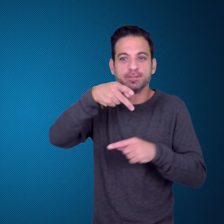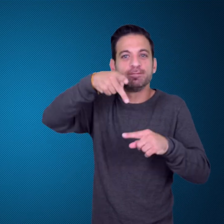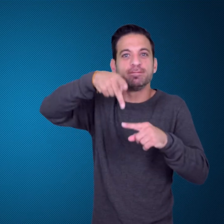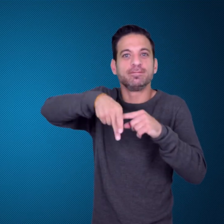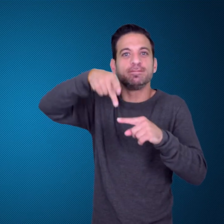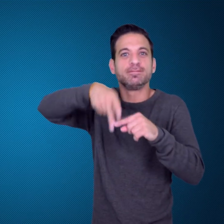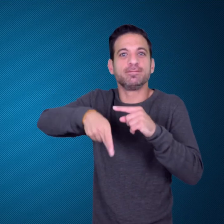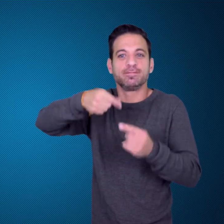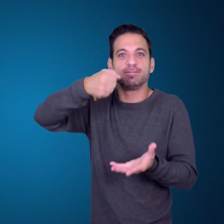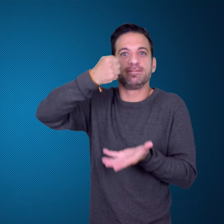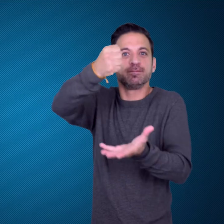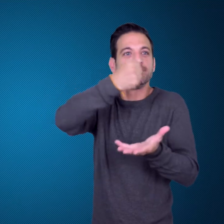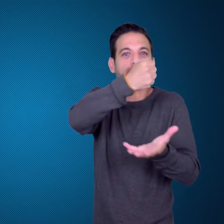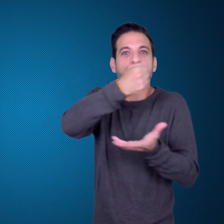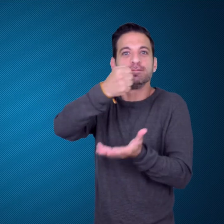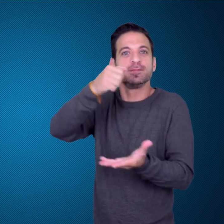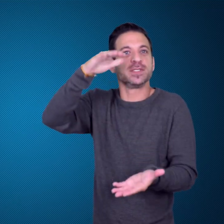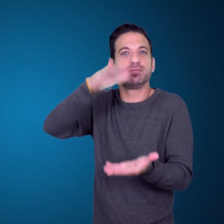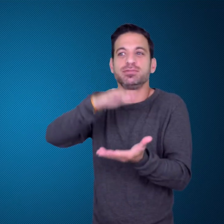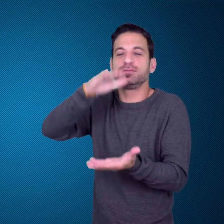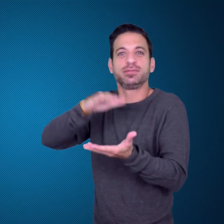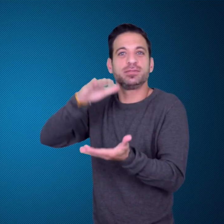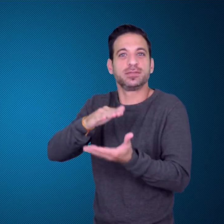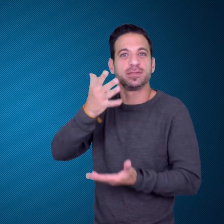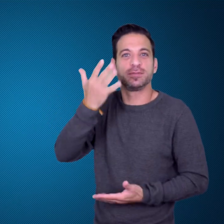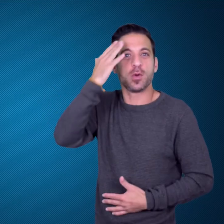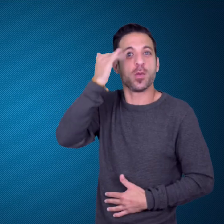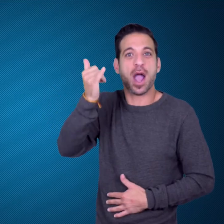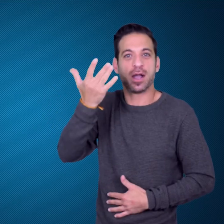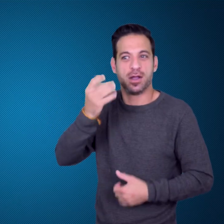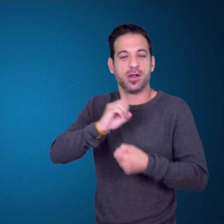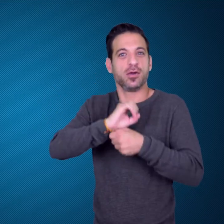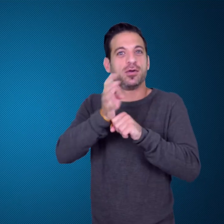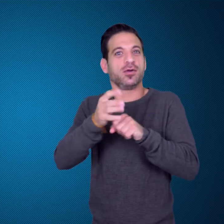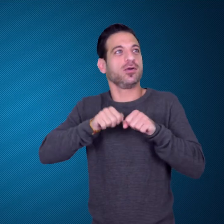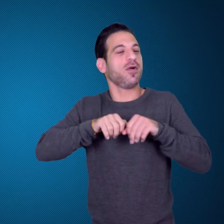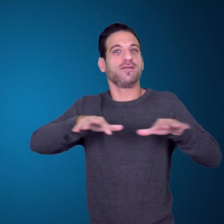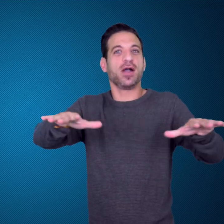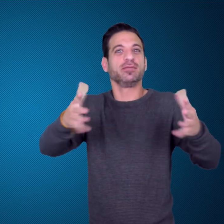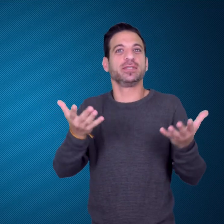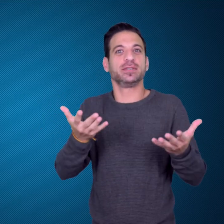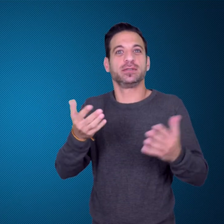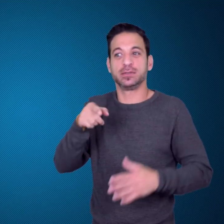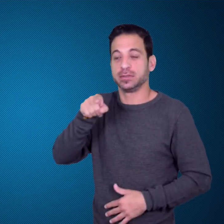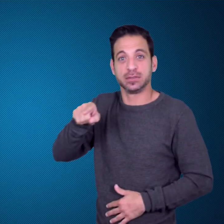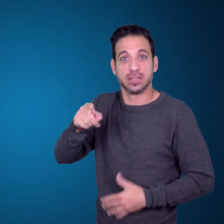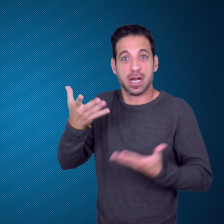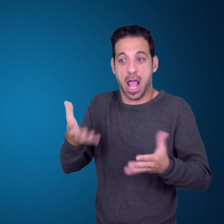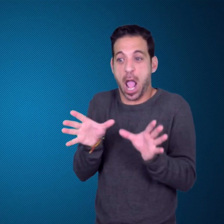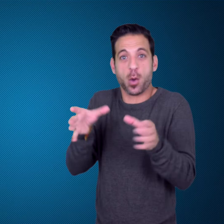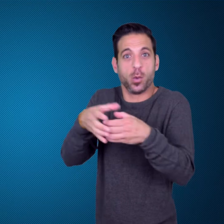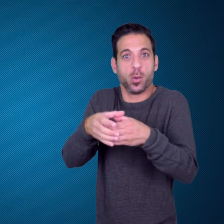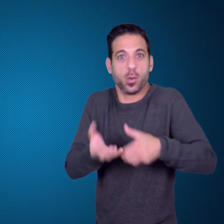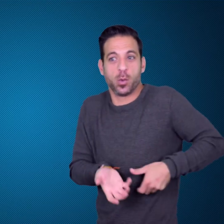for their Sevens teams due to Covid-19,